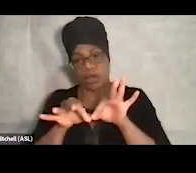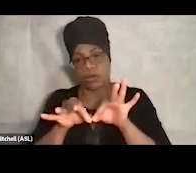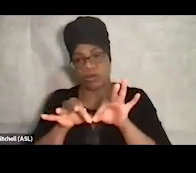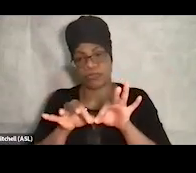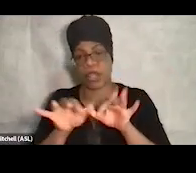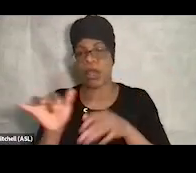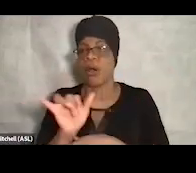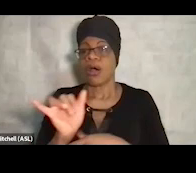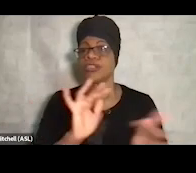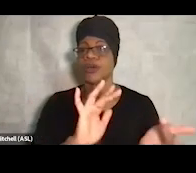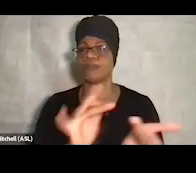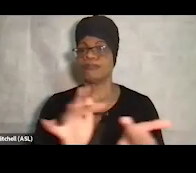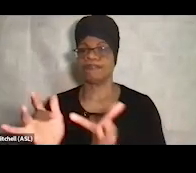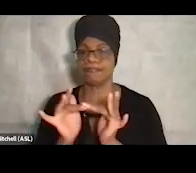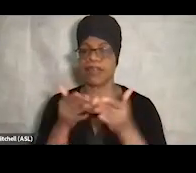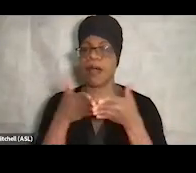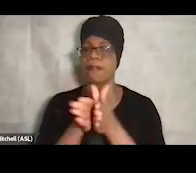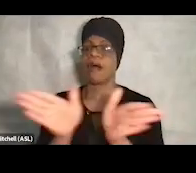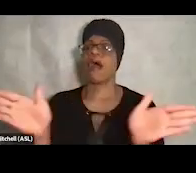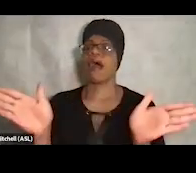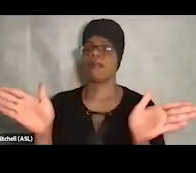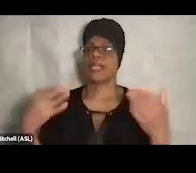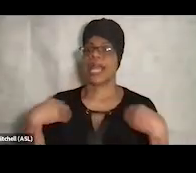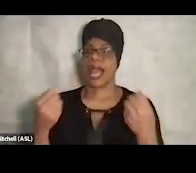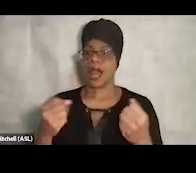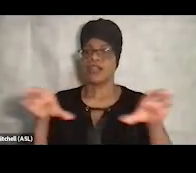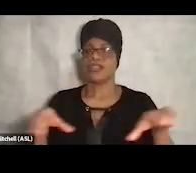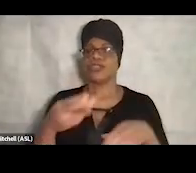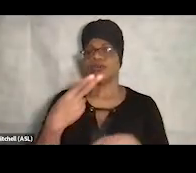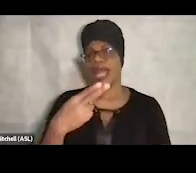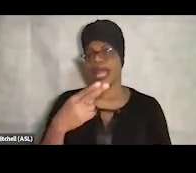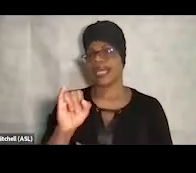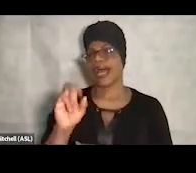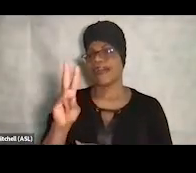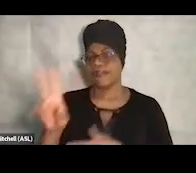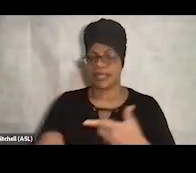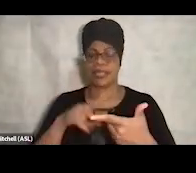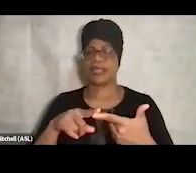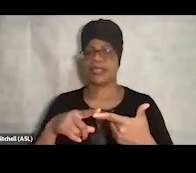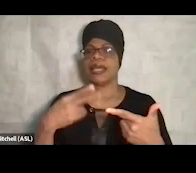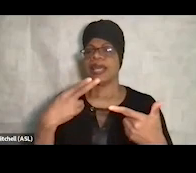to do HIV and hep C testing and COVID vaccinations and other vaccinations.